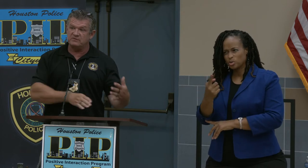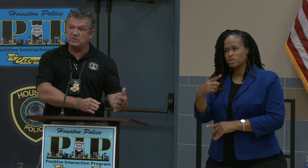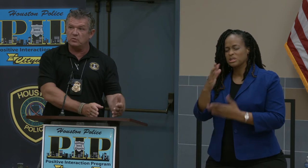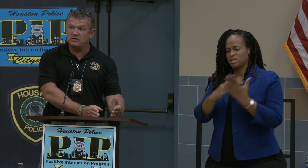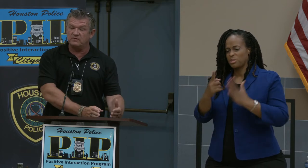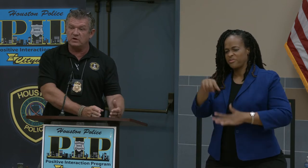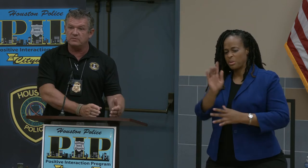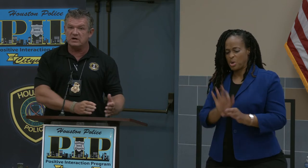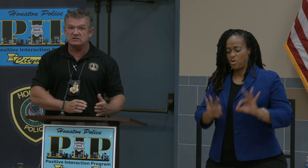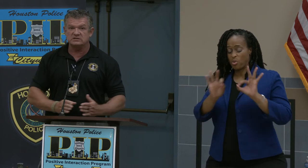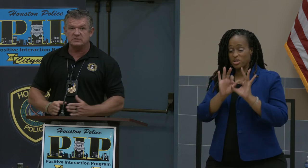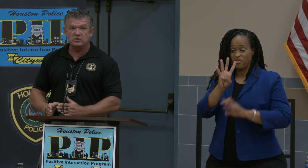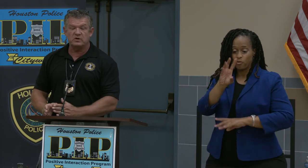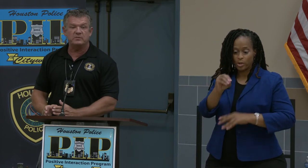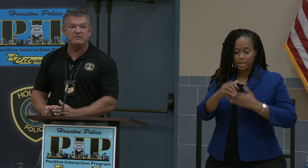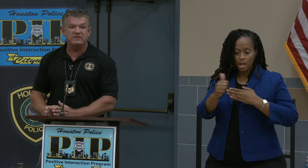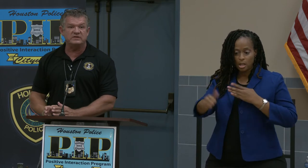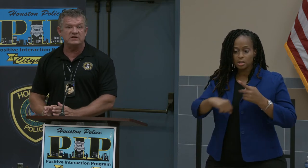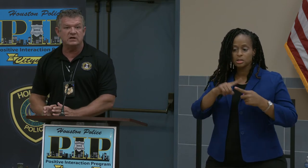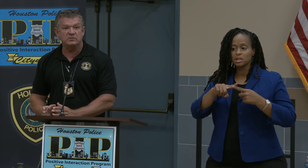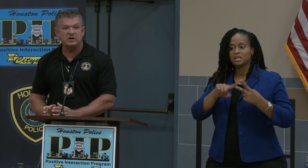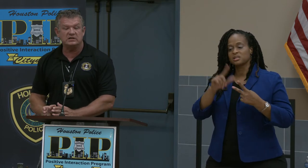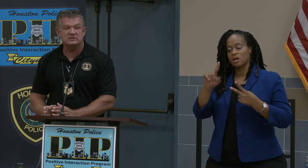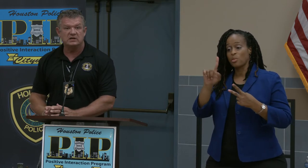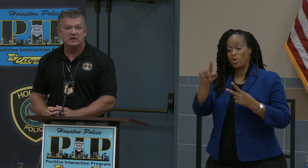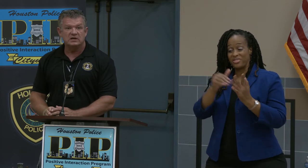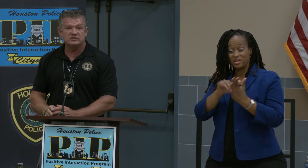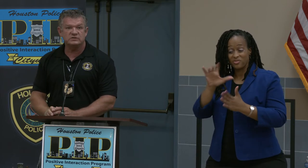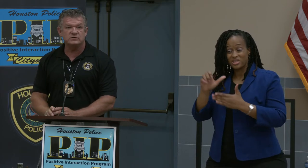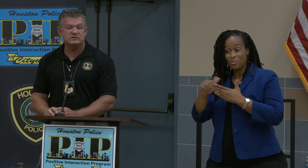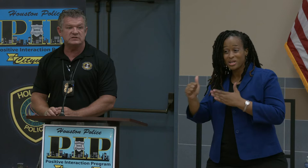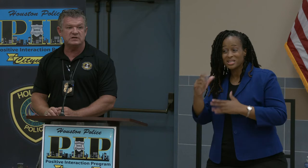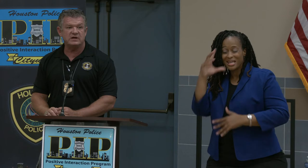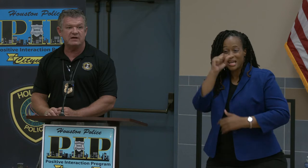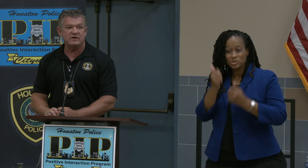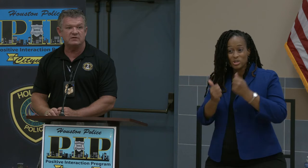them are worth 40 bucks and some are worth 1500 bucks. Guess which ones the Tundra have on them?